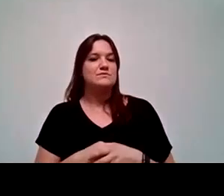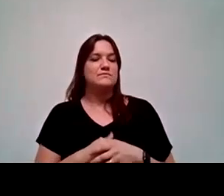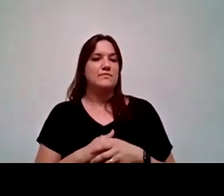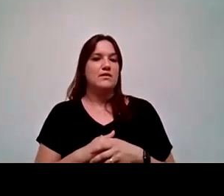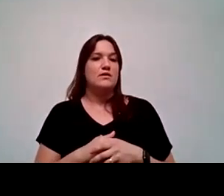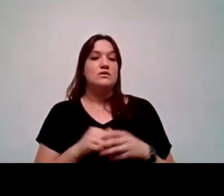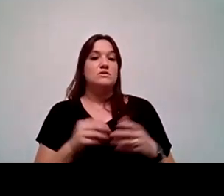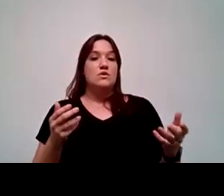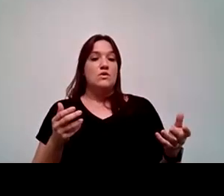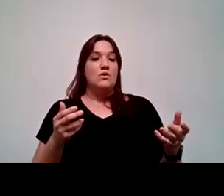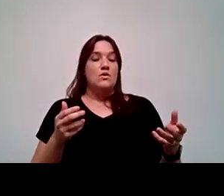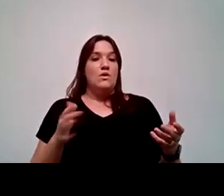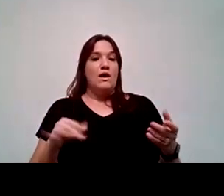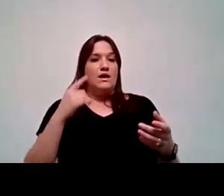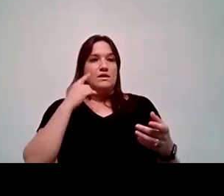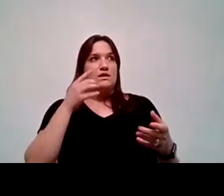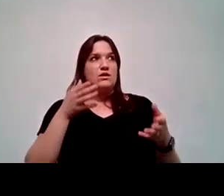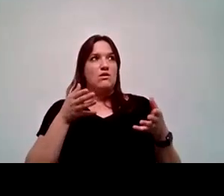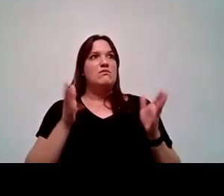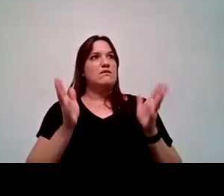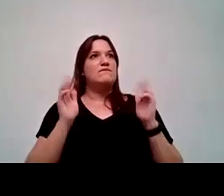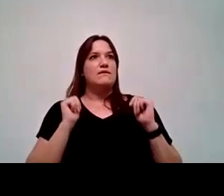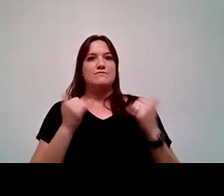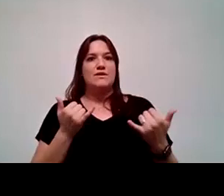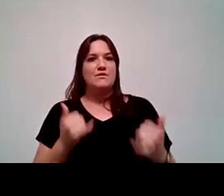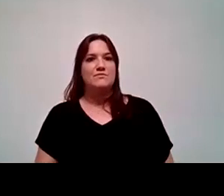So I think I'll let that be it for now.